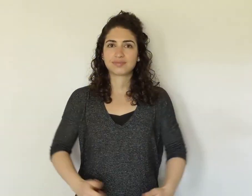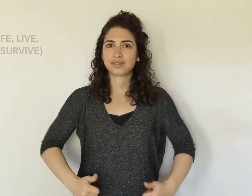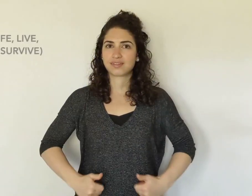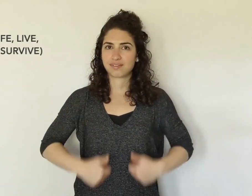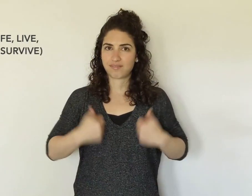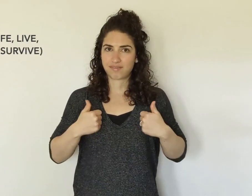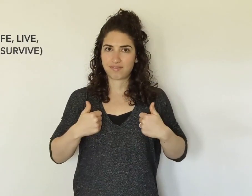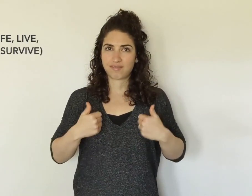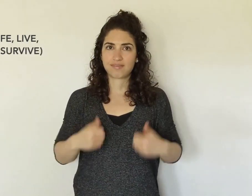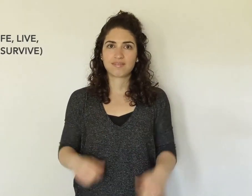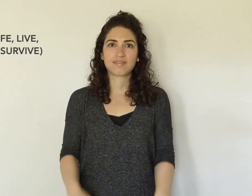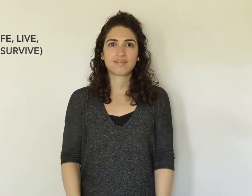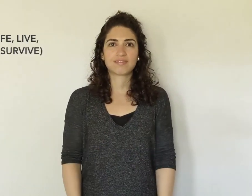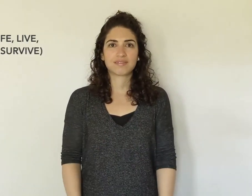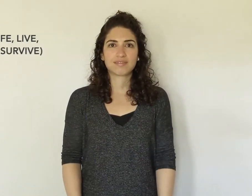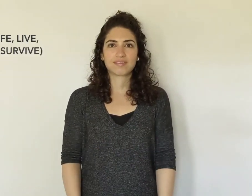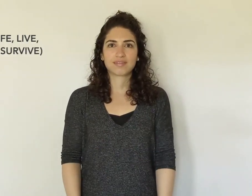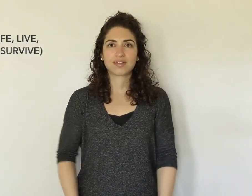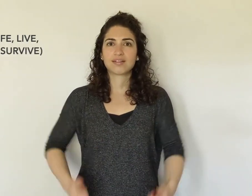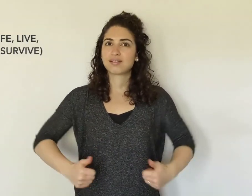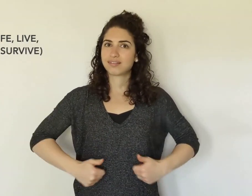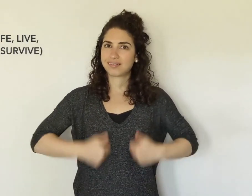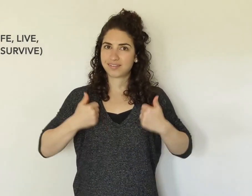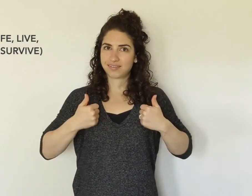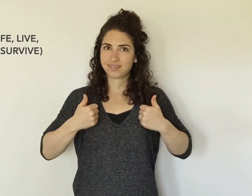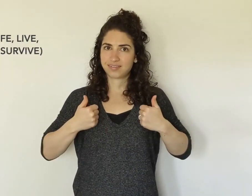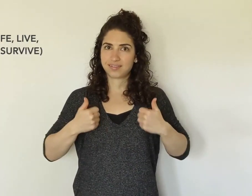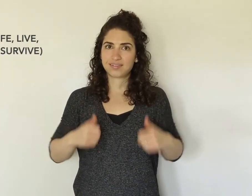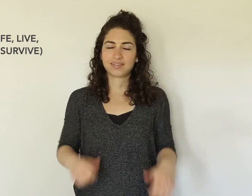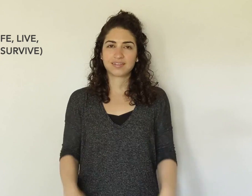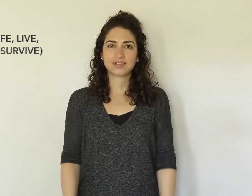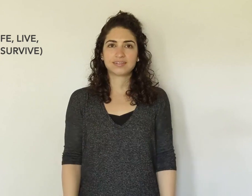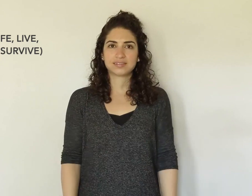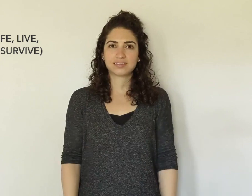ALIVE